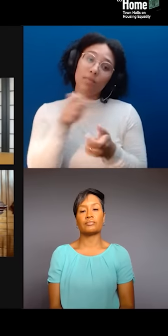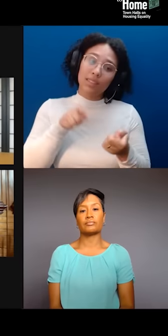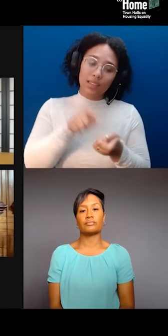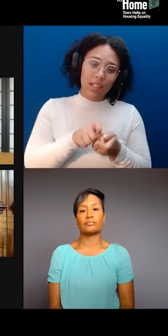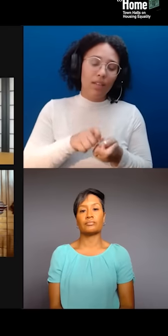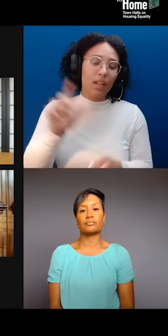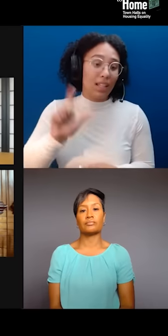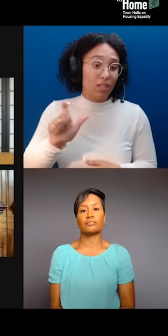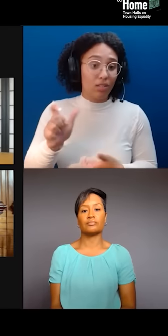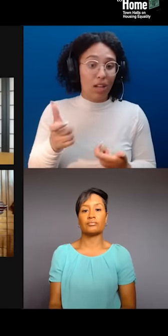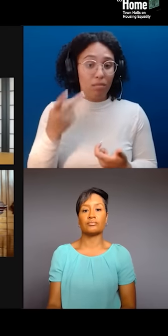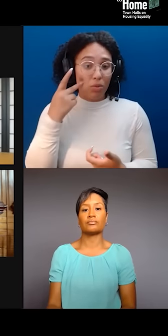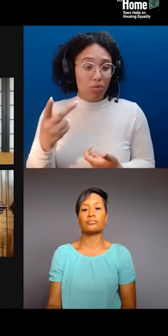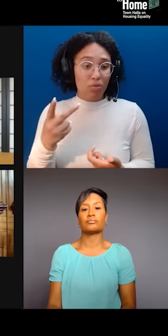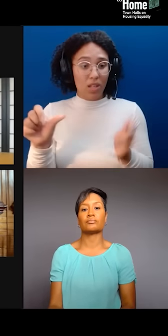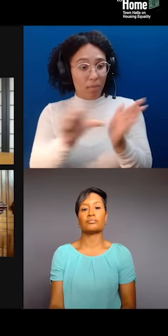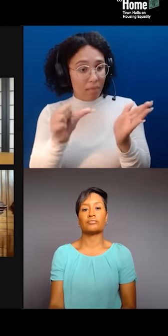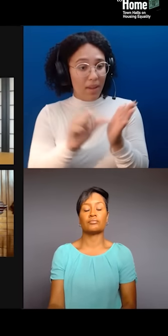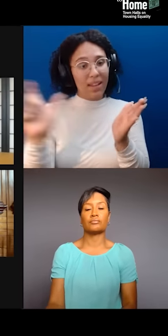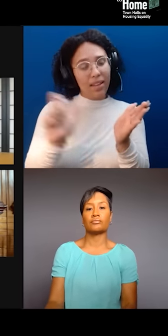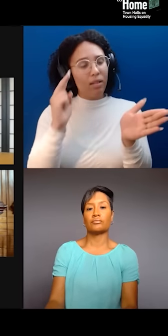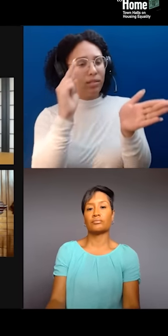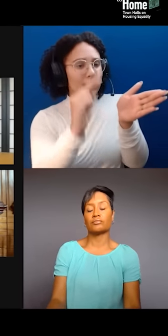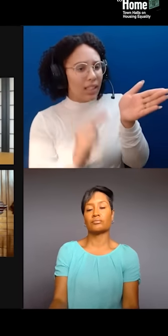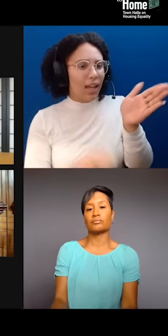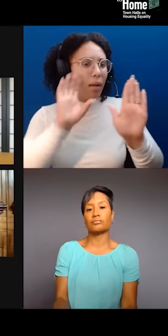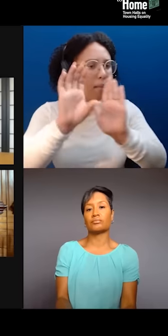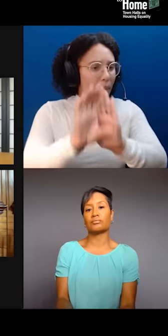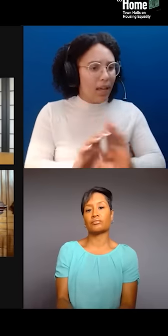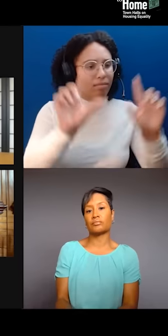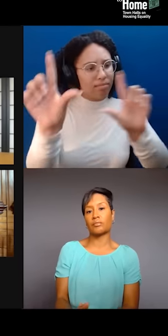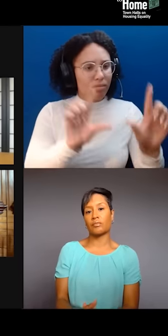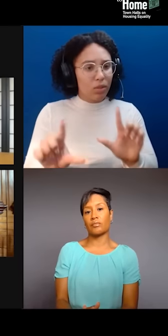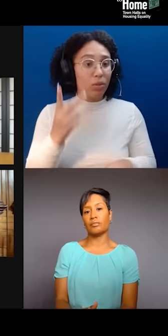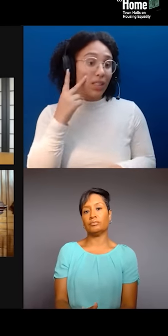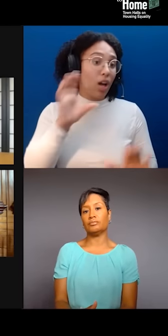"Oh, this photo was taken in 1980s Williamsburg," and what does that look like? That was Los Sures.